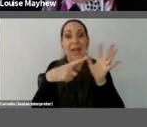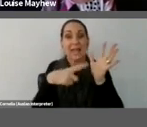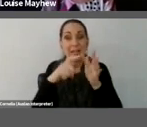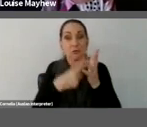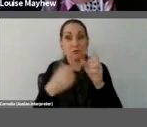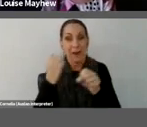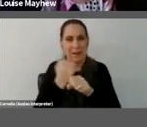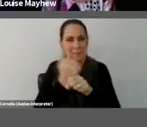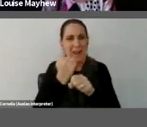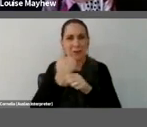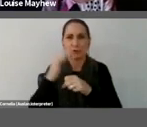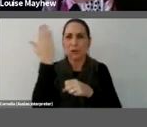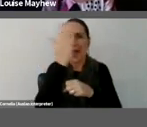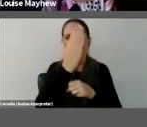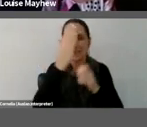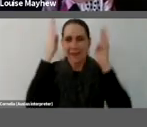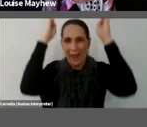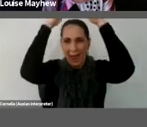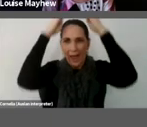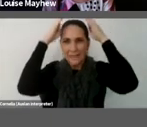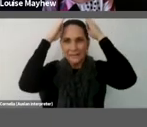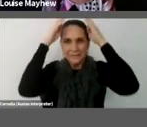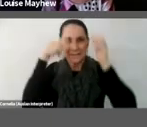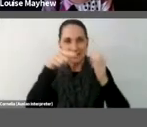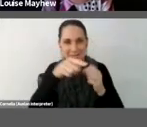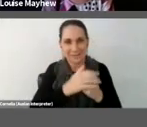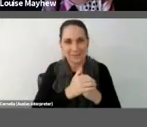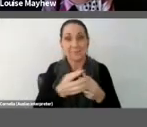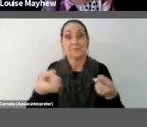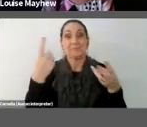Switching around to the bottom right we have Harvey Stromberg, he's a